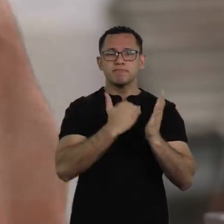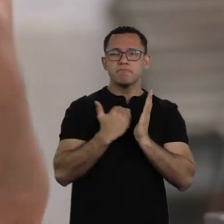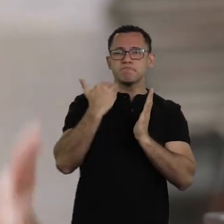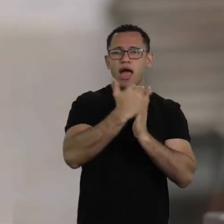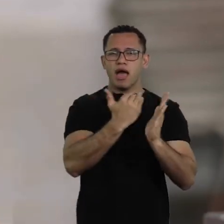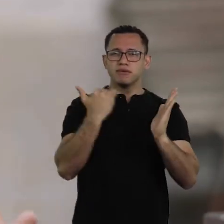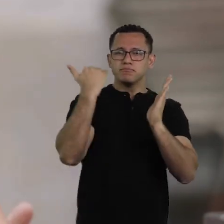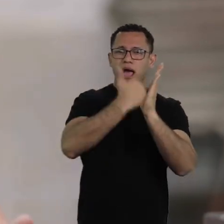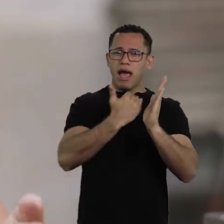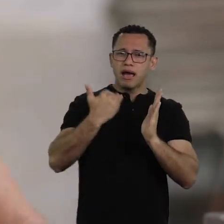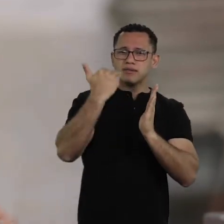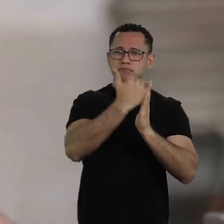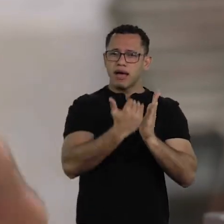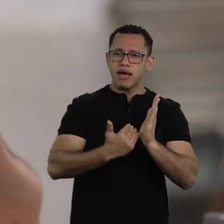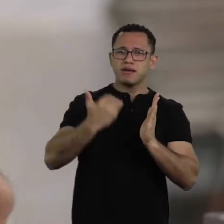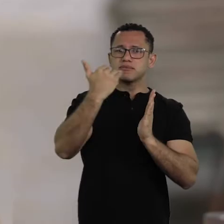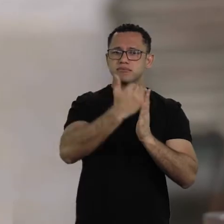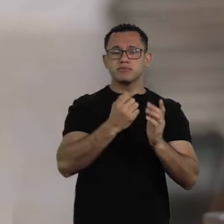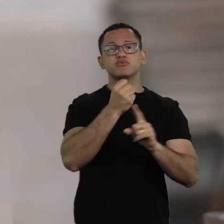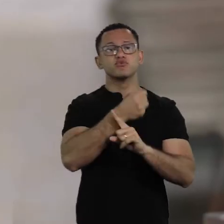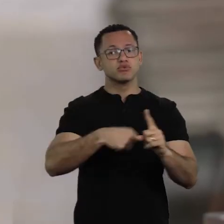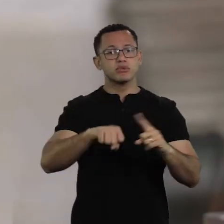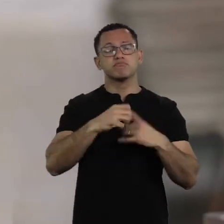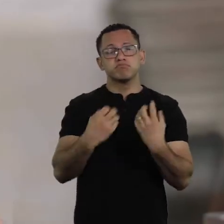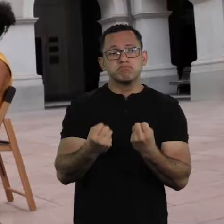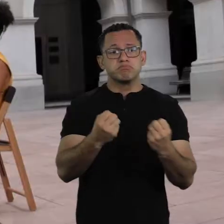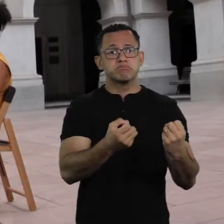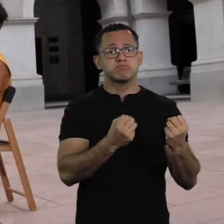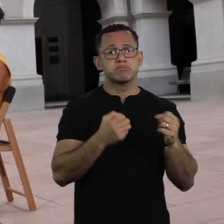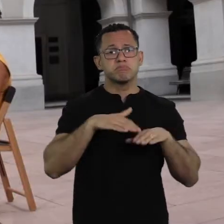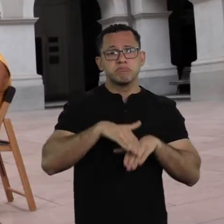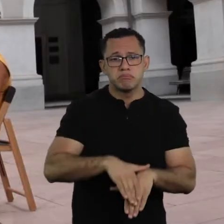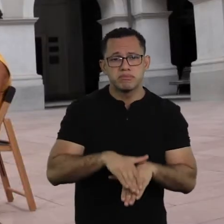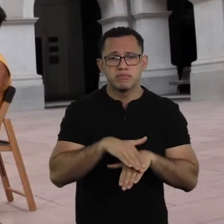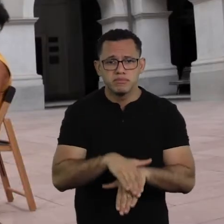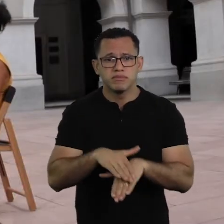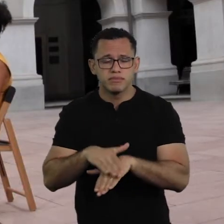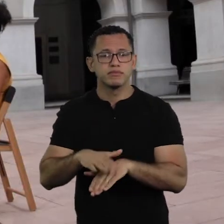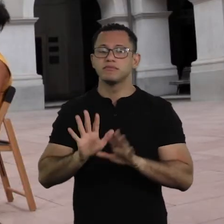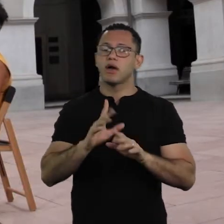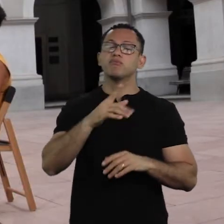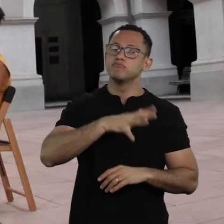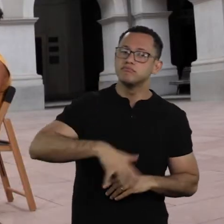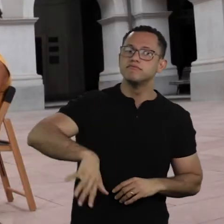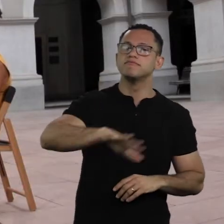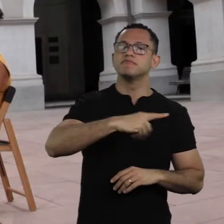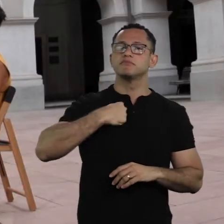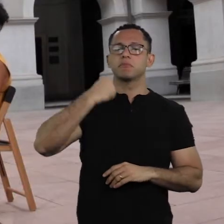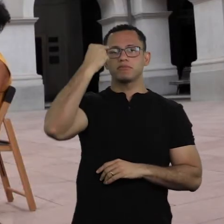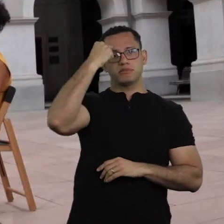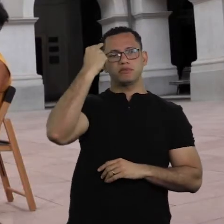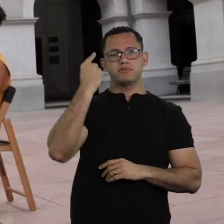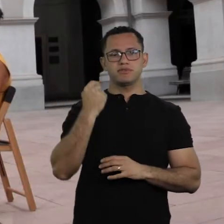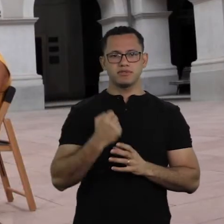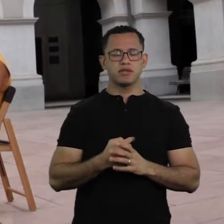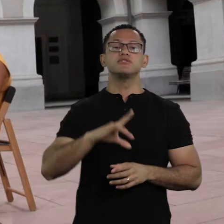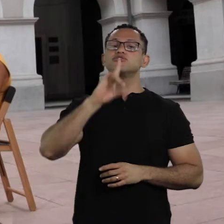The more it uses this logic of violence, the more society accepts it. People must think they must ensure the right